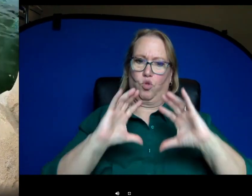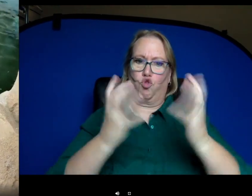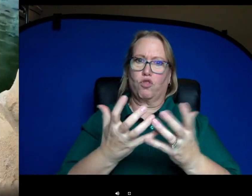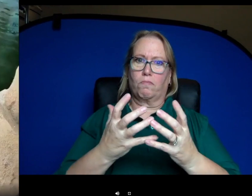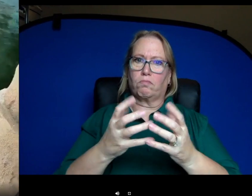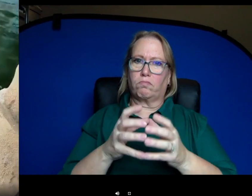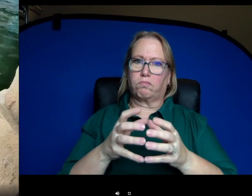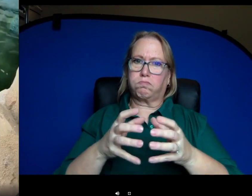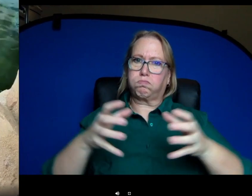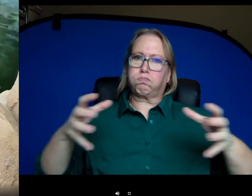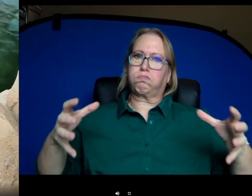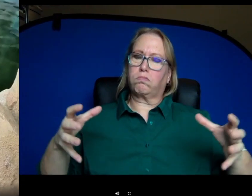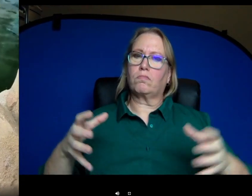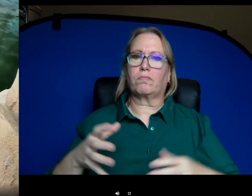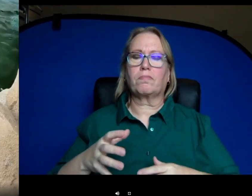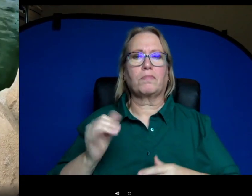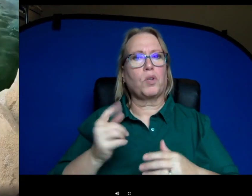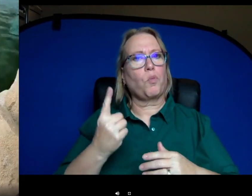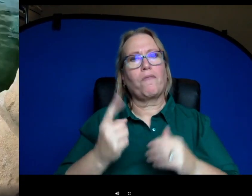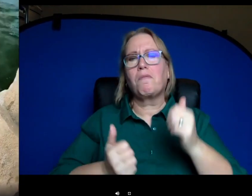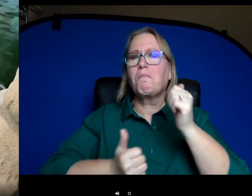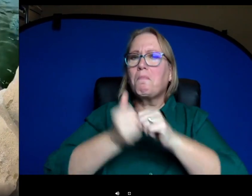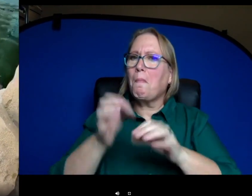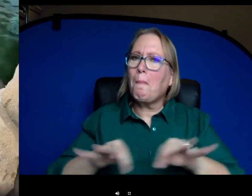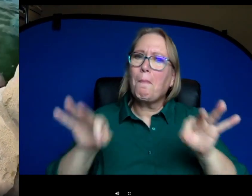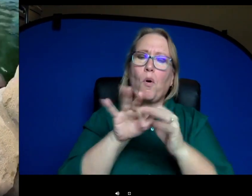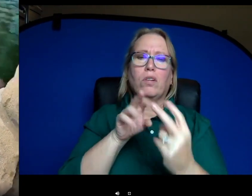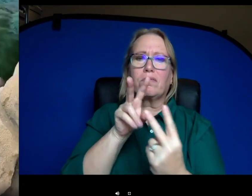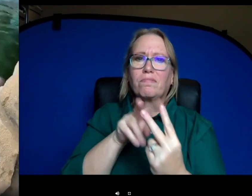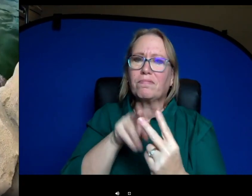grow. So that's one of the most important things about Bebe and Fiona living here,